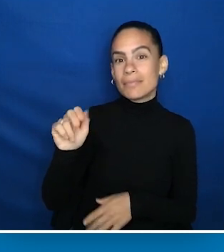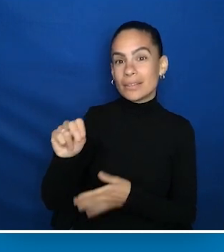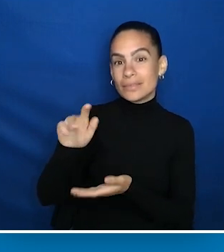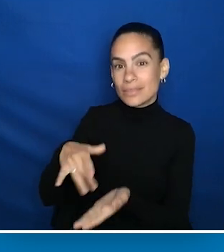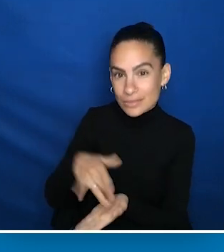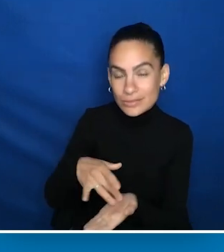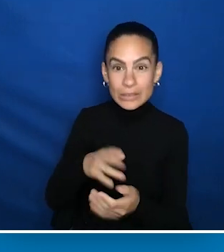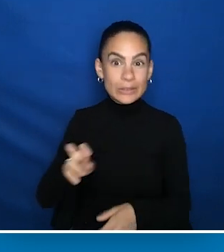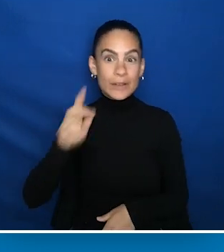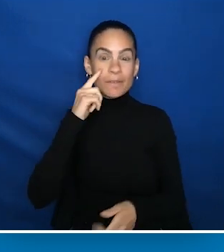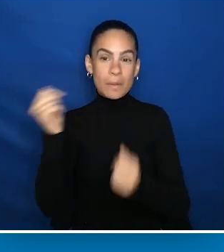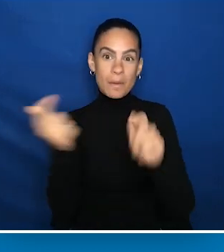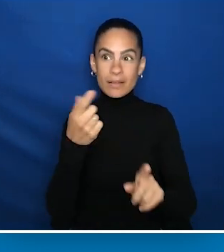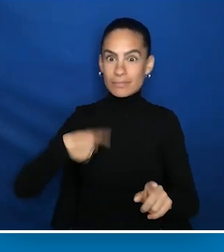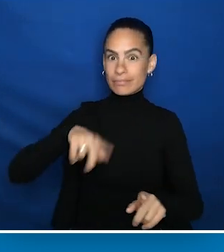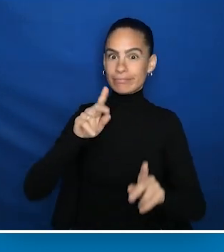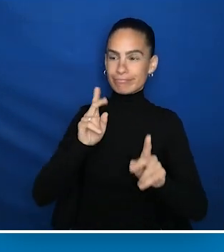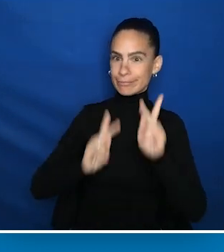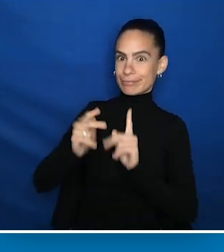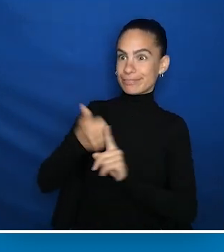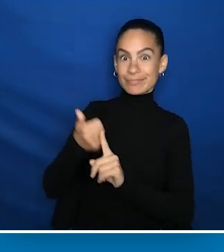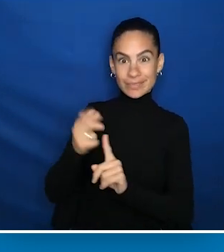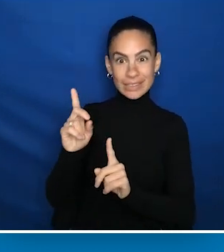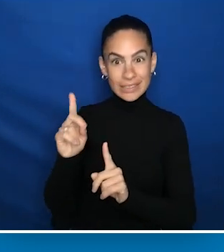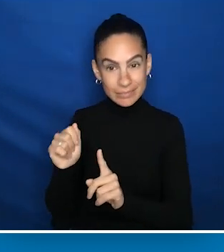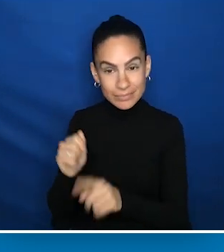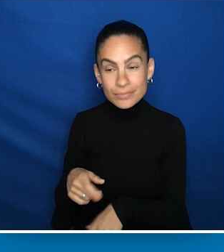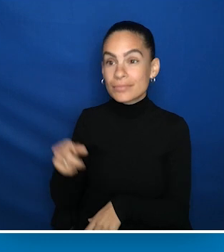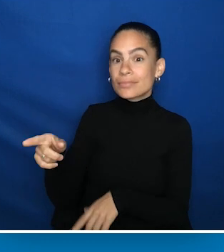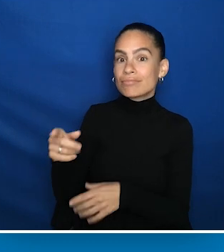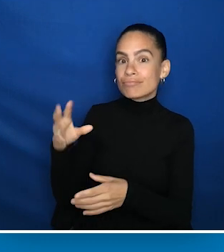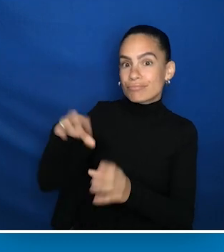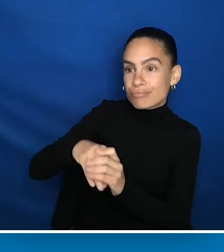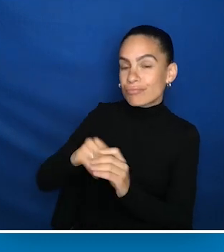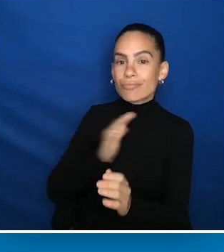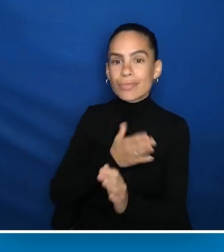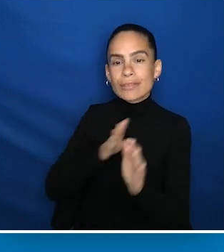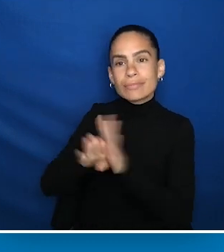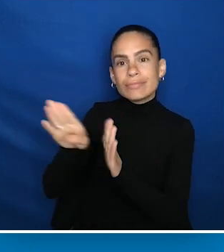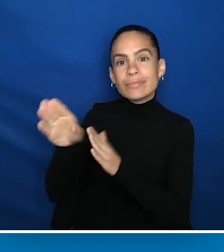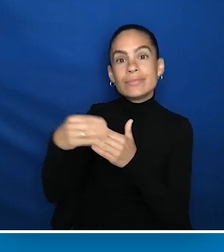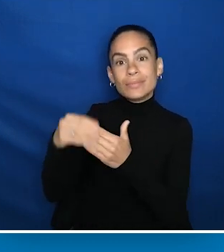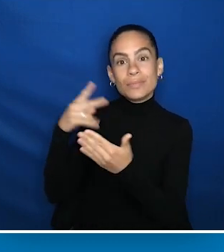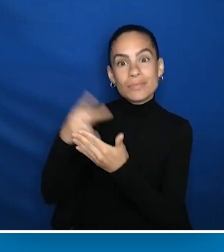And it's been a journey for all of us people with disabilities who participate in our pipeline leadership program